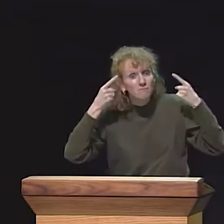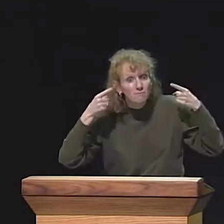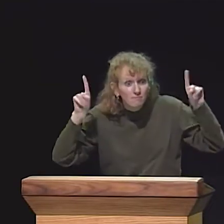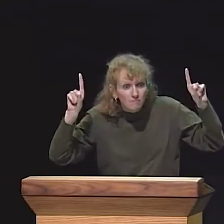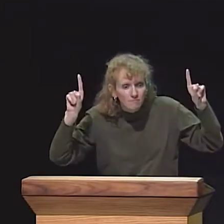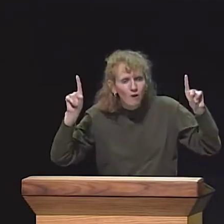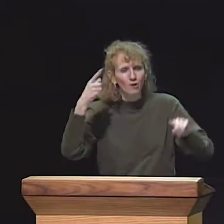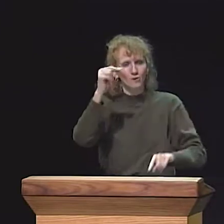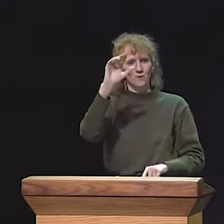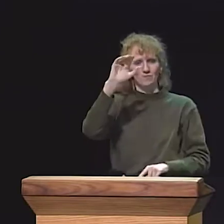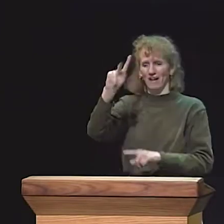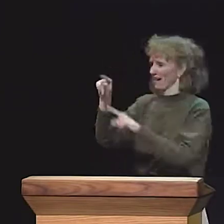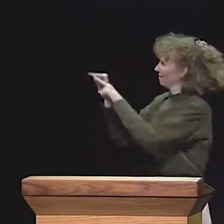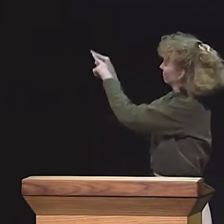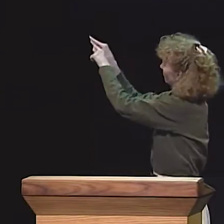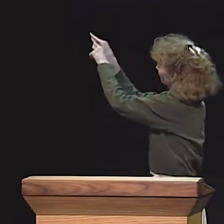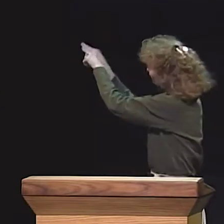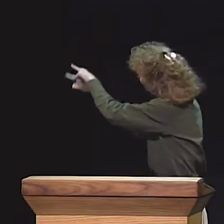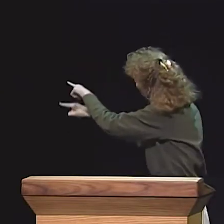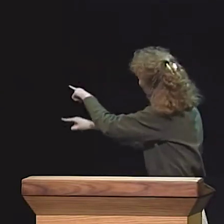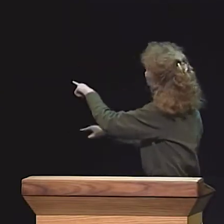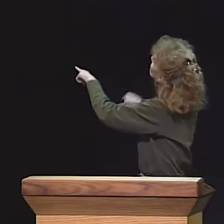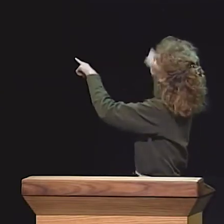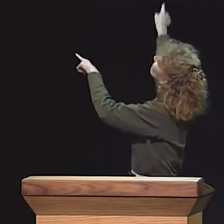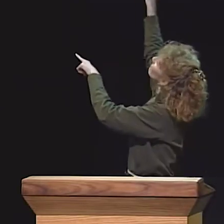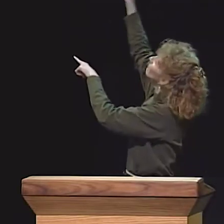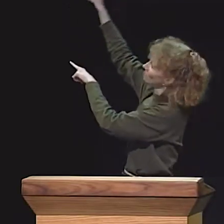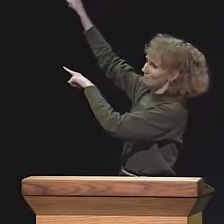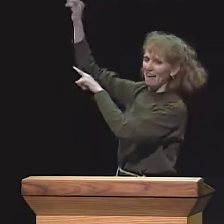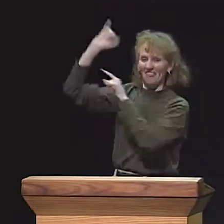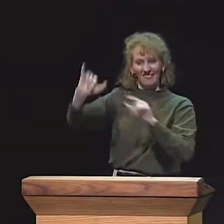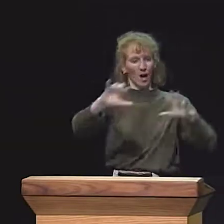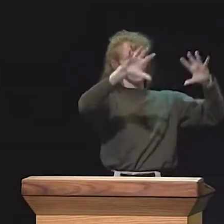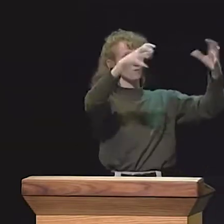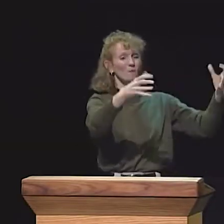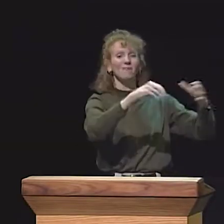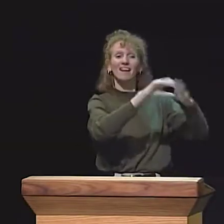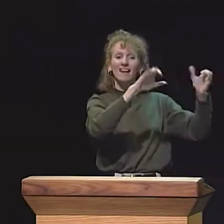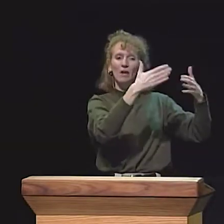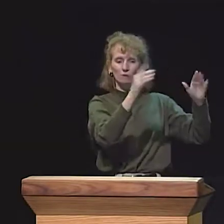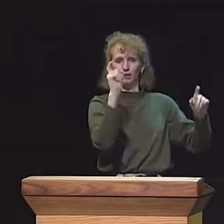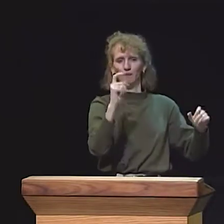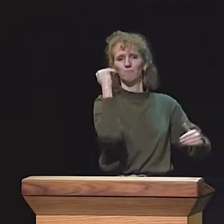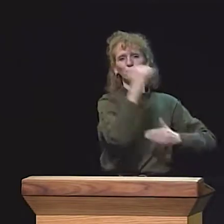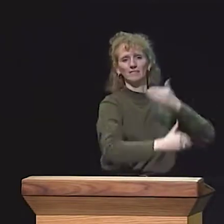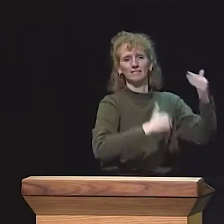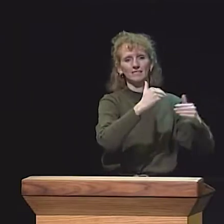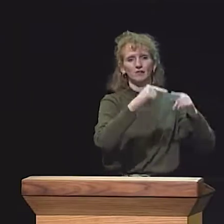OF THE INDIVIDUAL STUDENTS TELLING THE STORY. AND IF IT'S SUCCESSFUL, IF THE LOOP IS SUCCESSFUL,